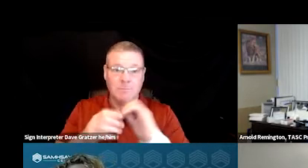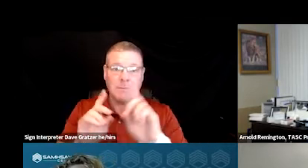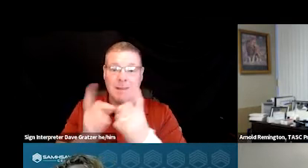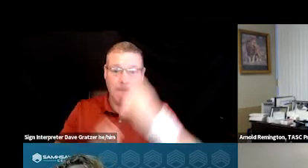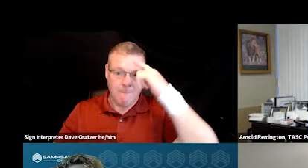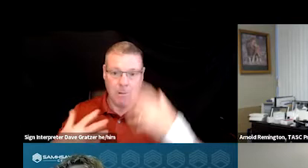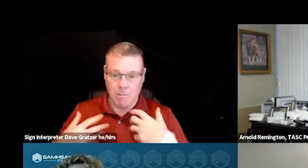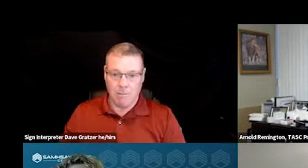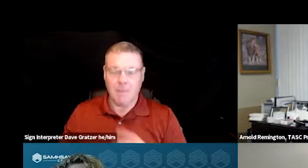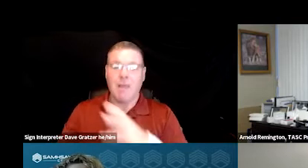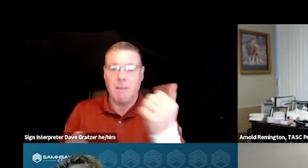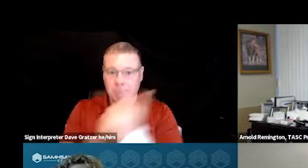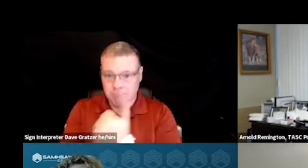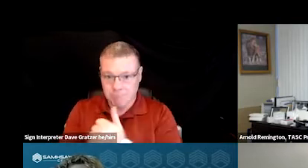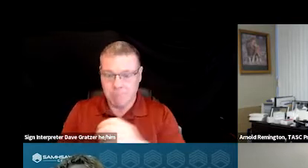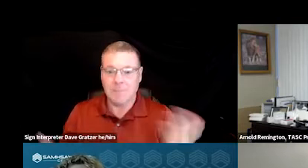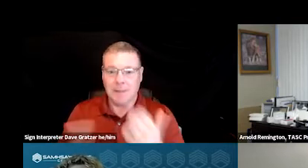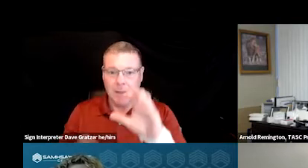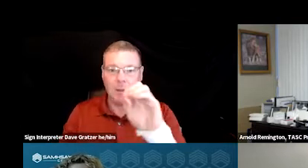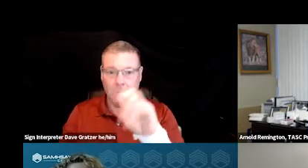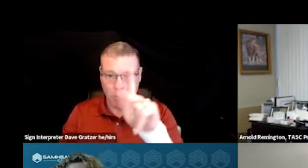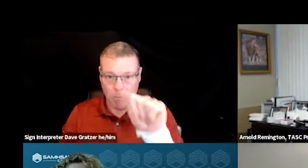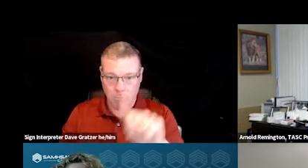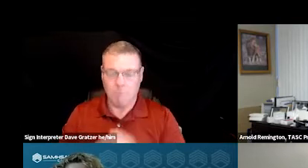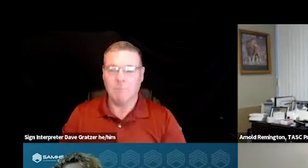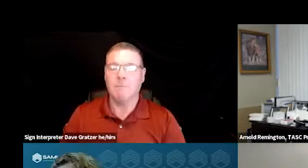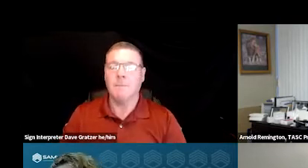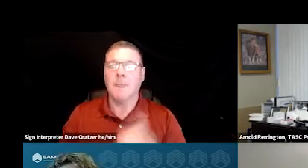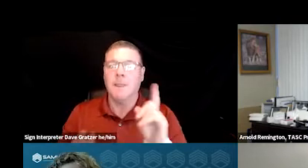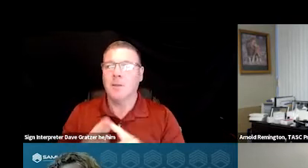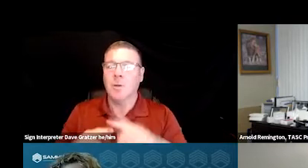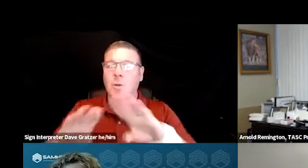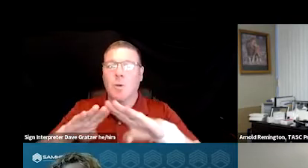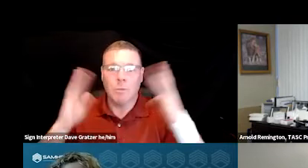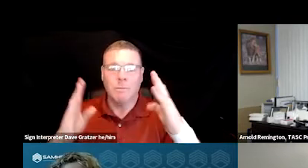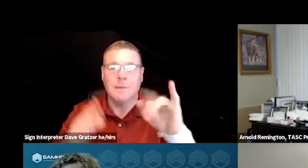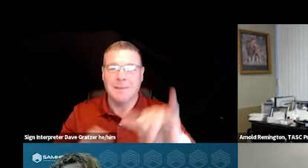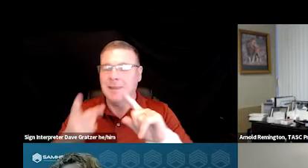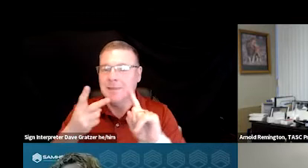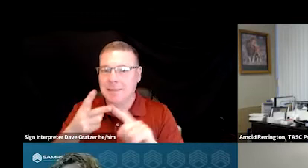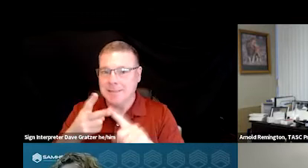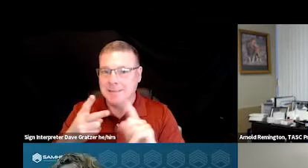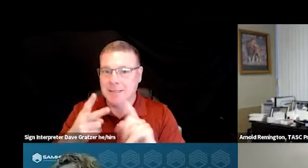and Substance Abuse here in Oklahoma to open up. This was the second urgent recovery center